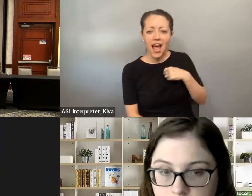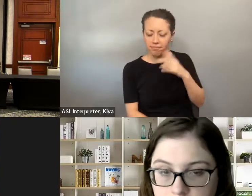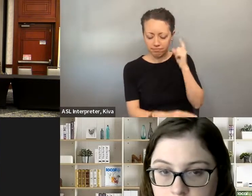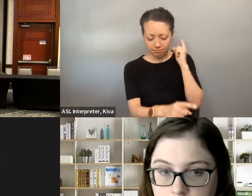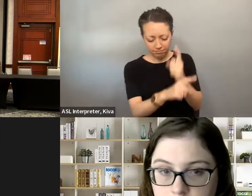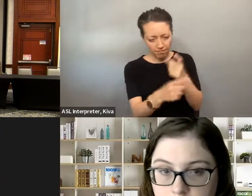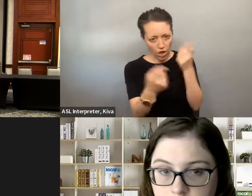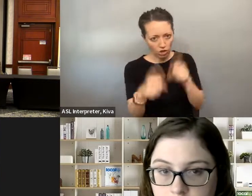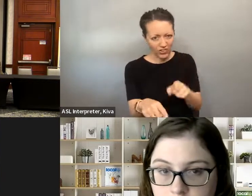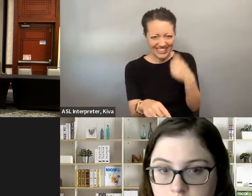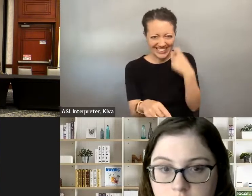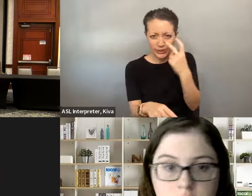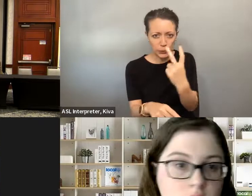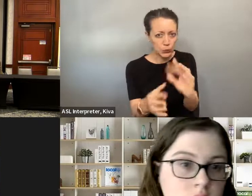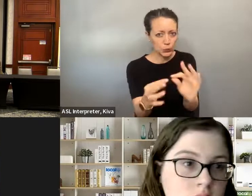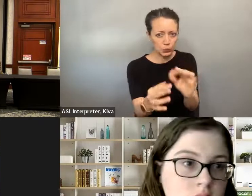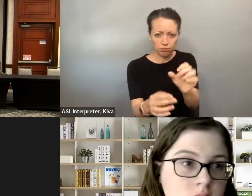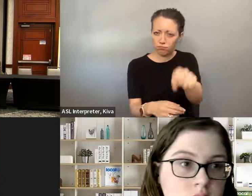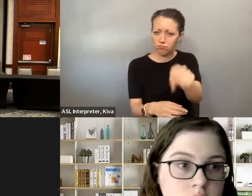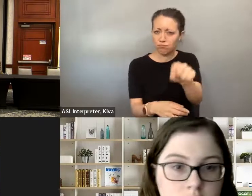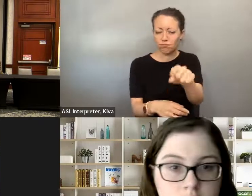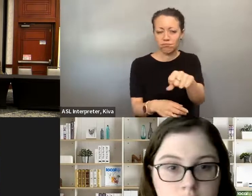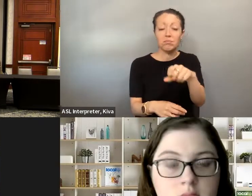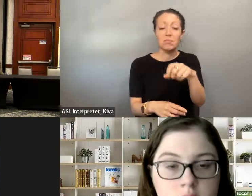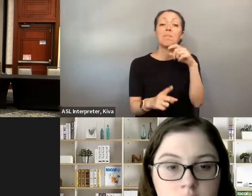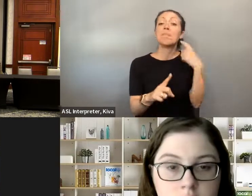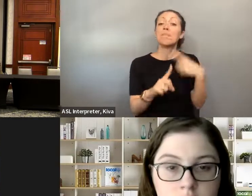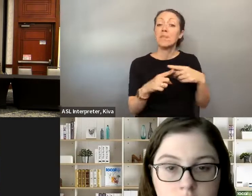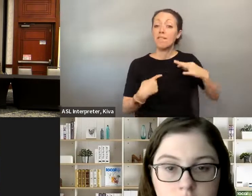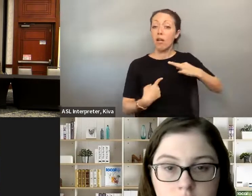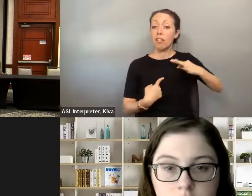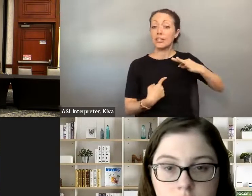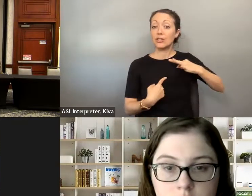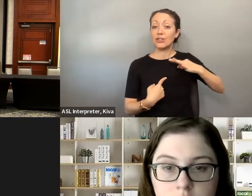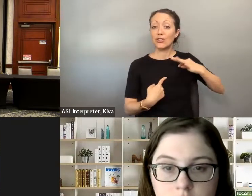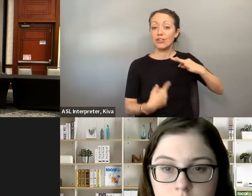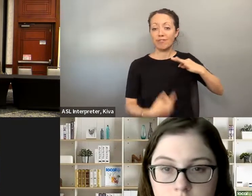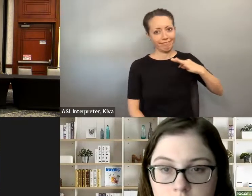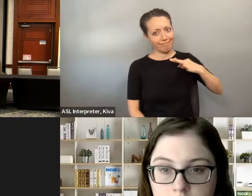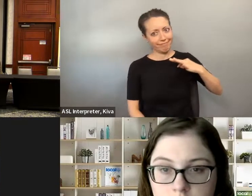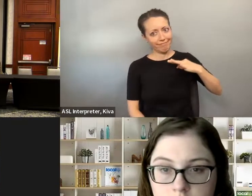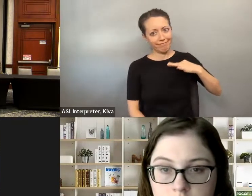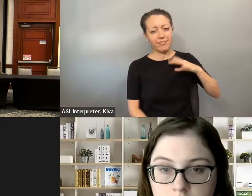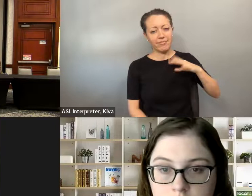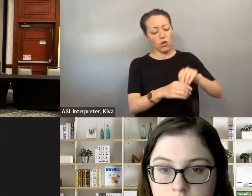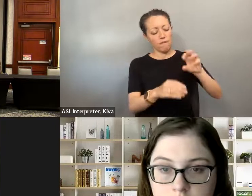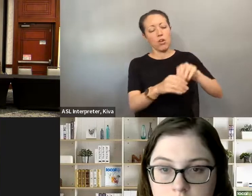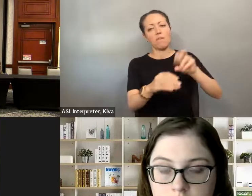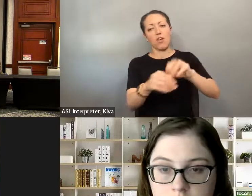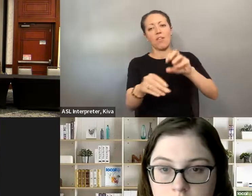» This